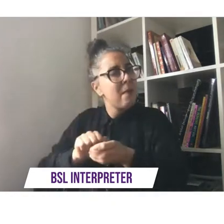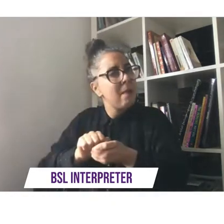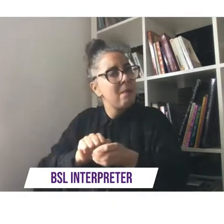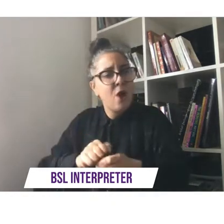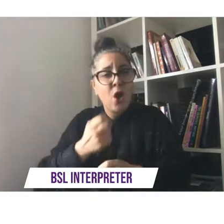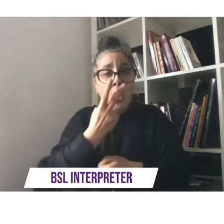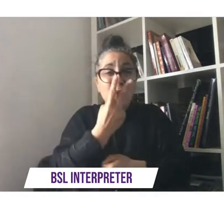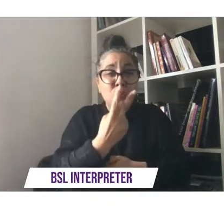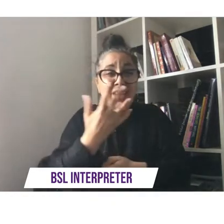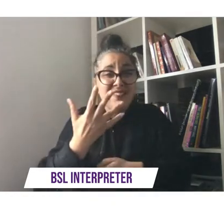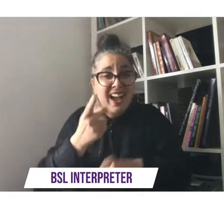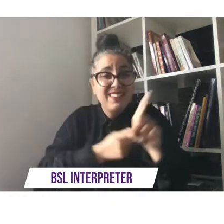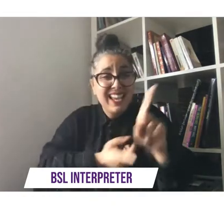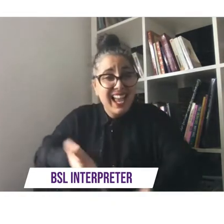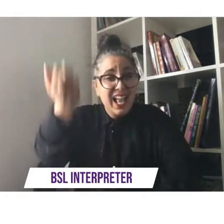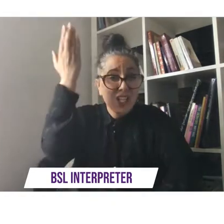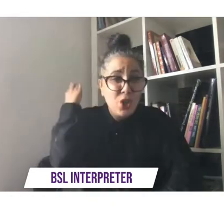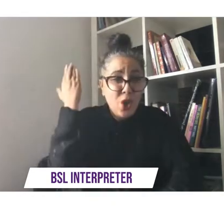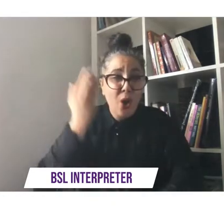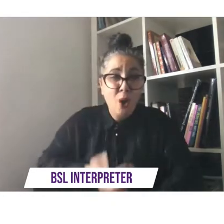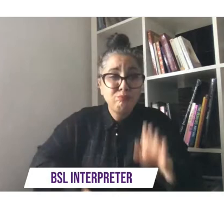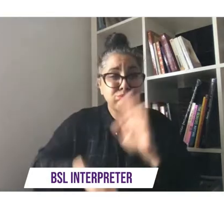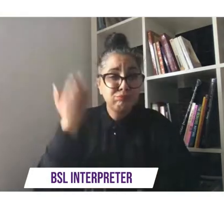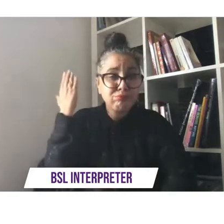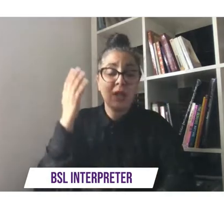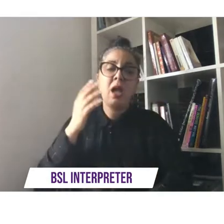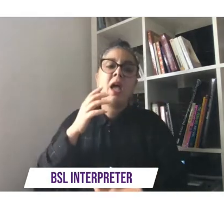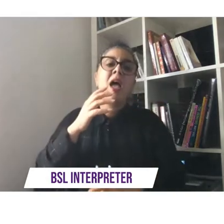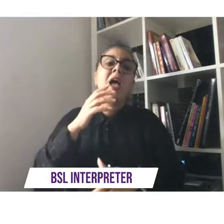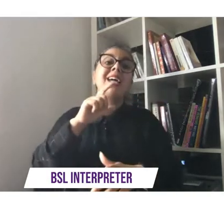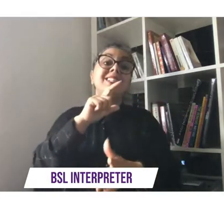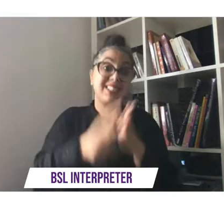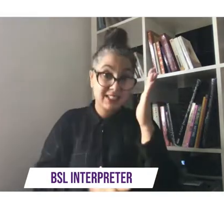can you believe and that was when the disability discrimination act came about 25 years ago this